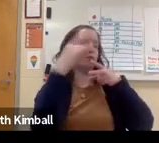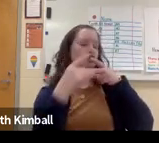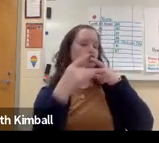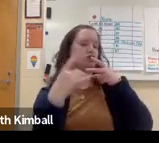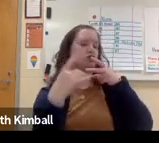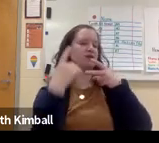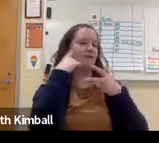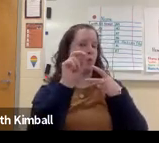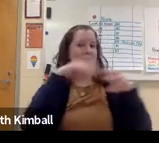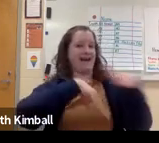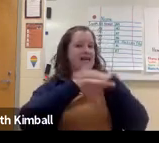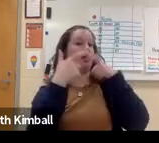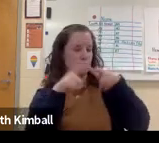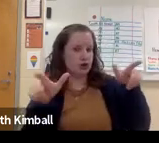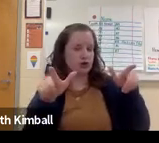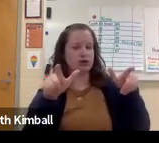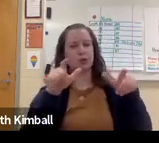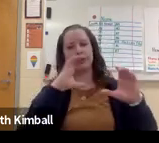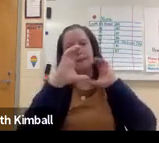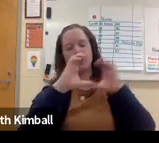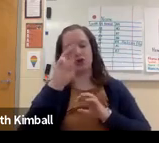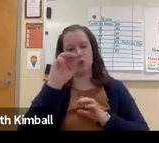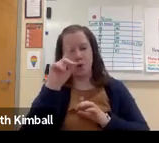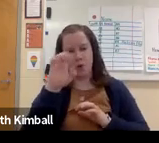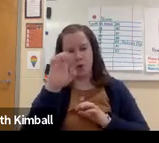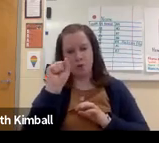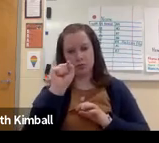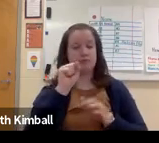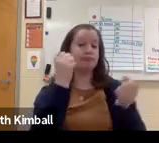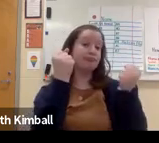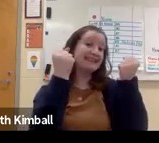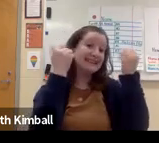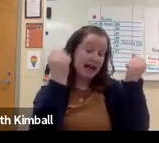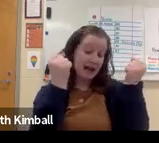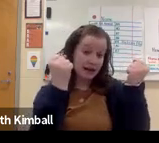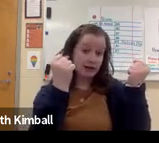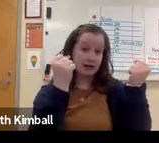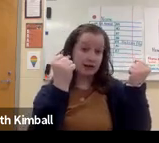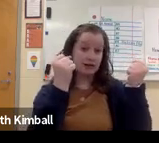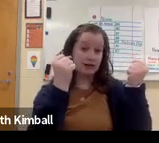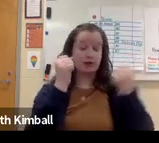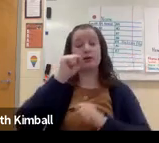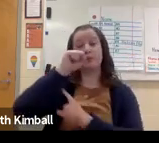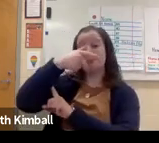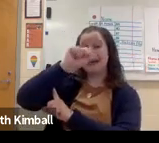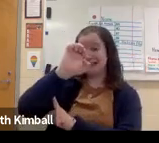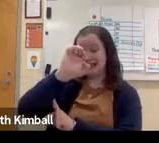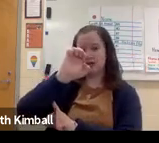On the left side, you'll see a couple of different options for accessibility to language and different types of communication modes.